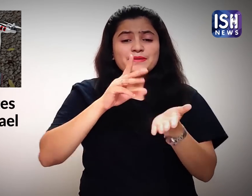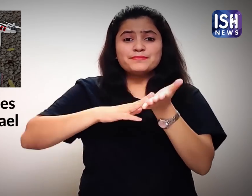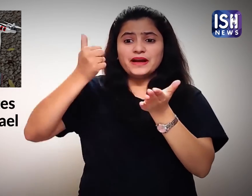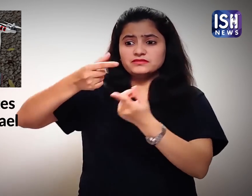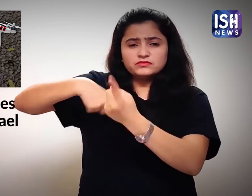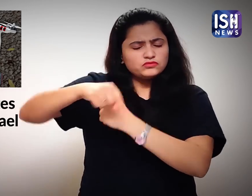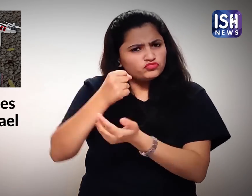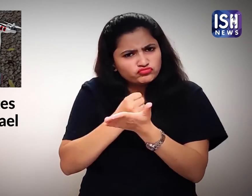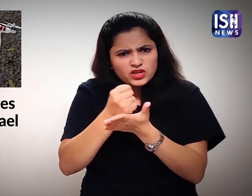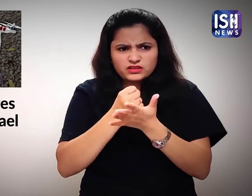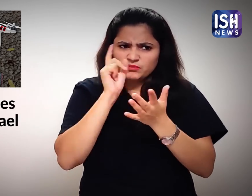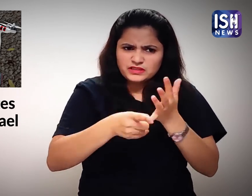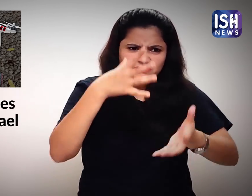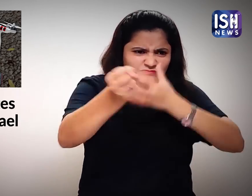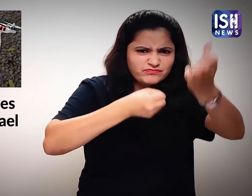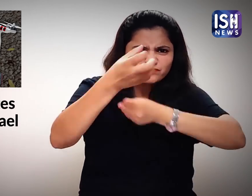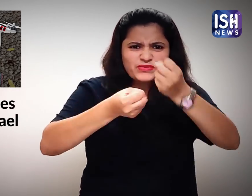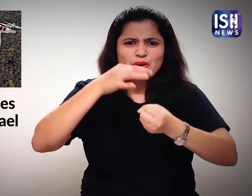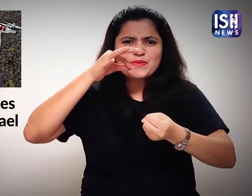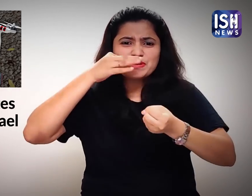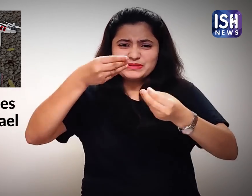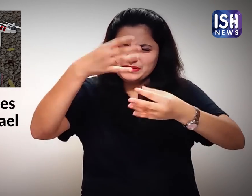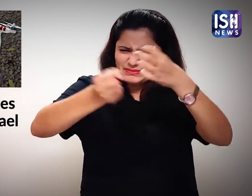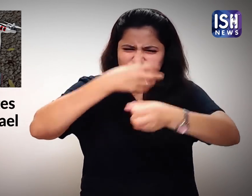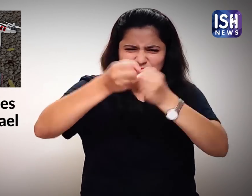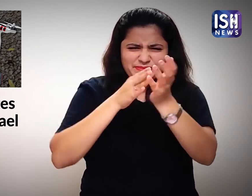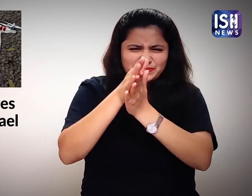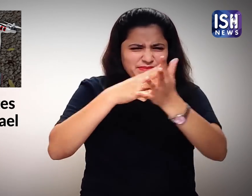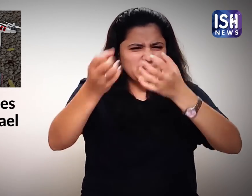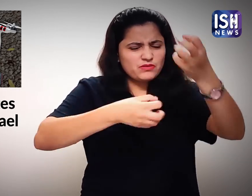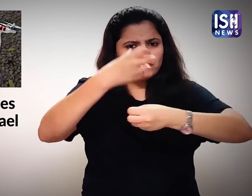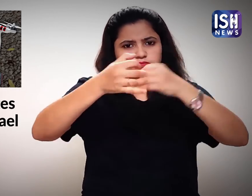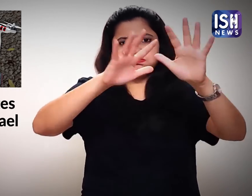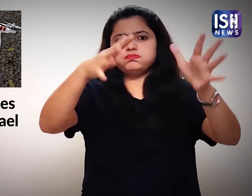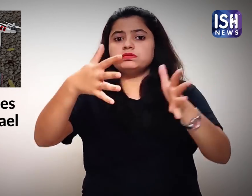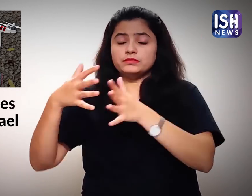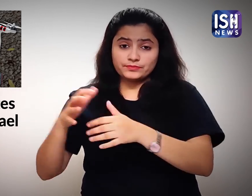and that officers managed to recover many of the packets.